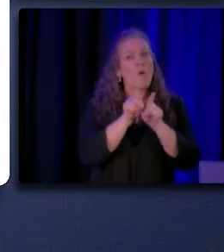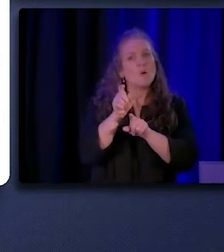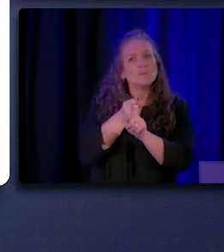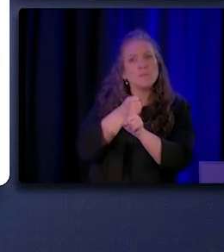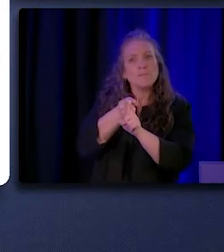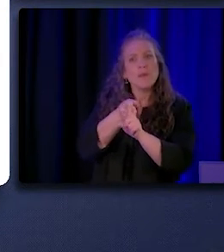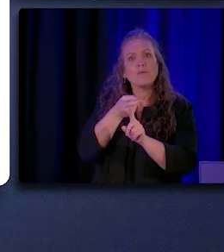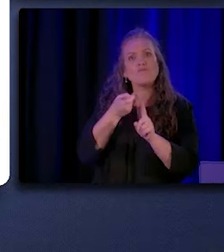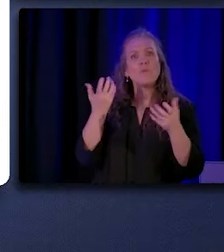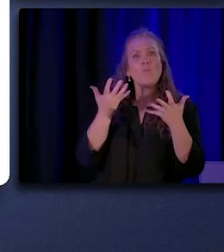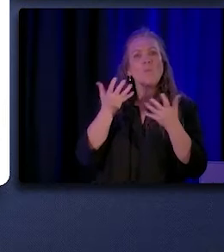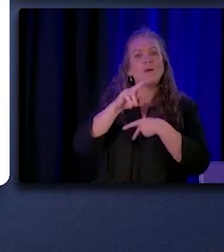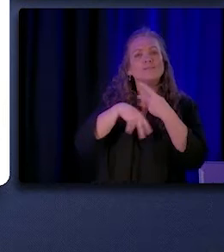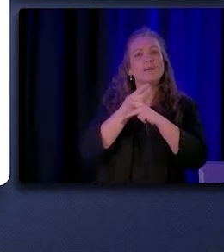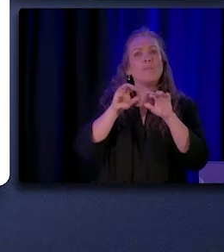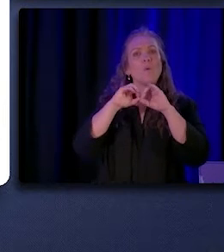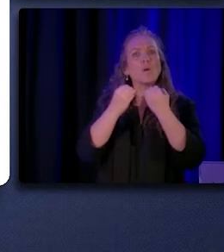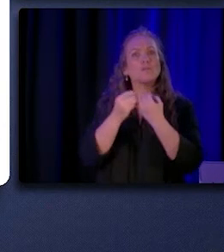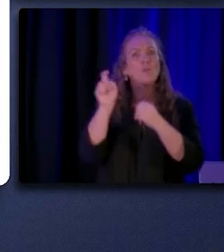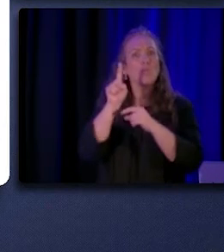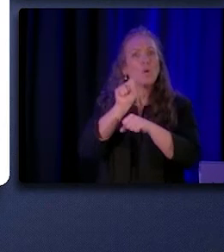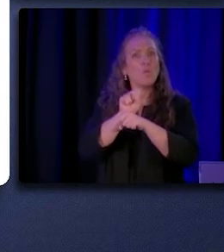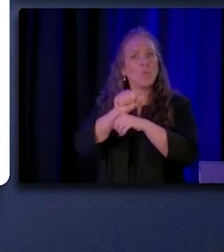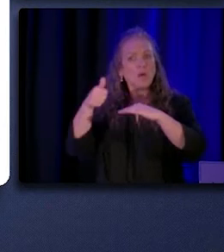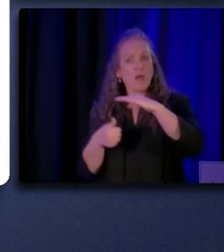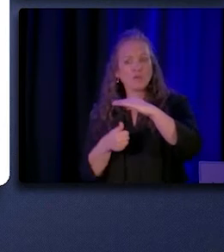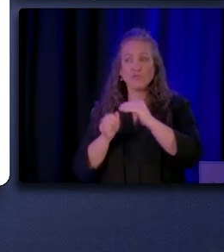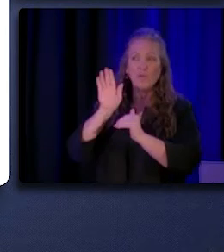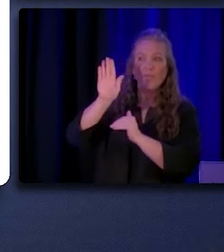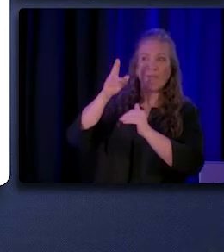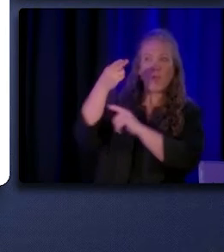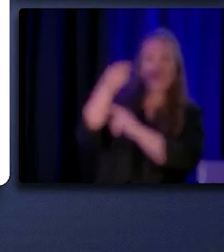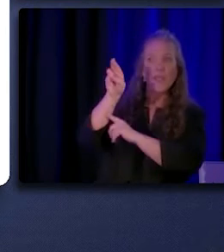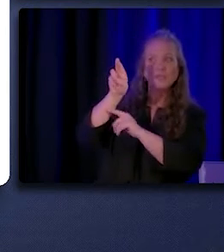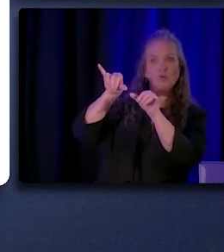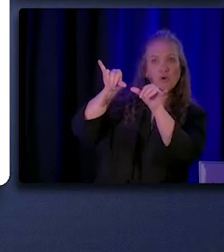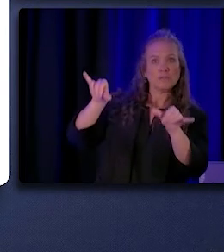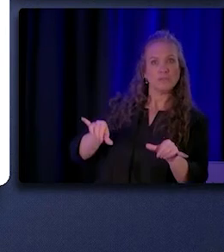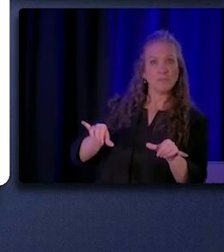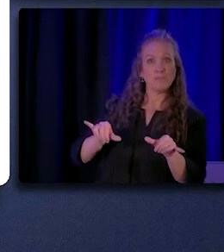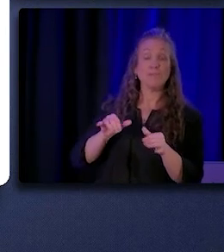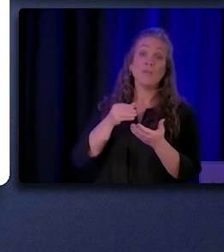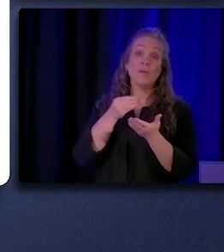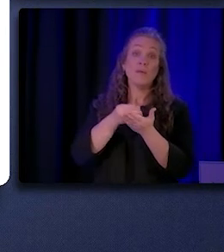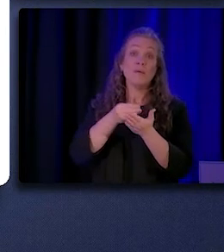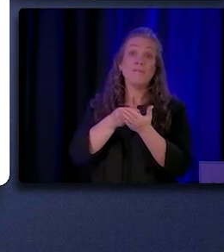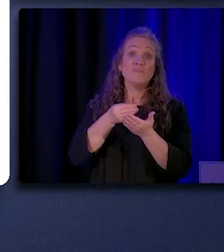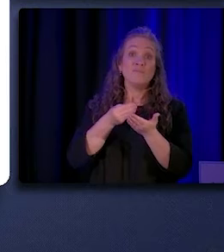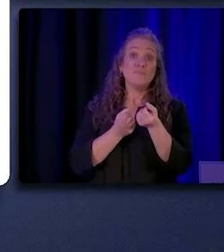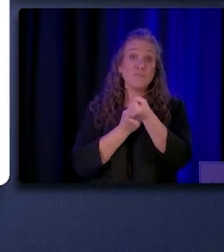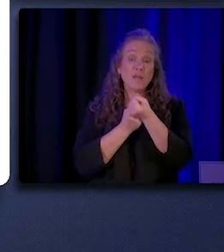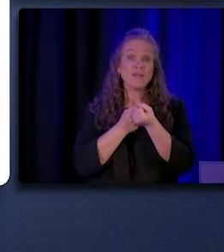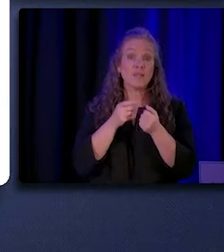that CHW/Ps work for and their HR systems. And funding streams, especially if the role is grant funded,